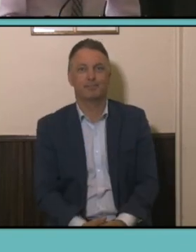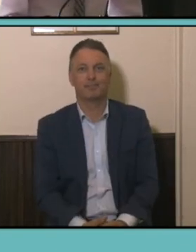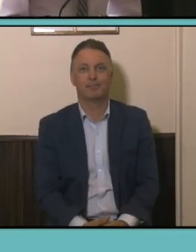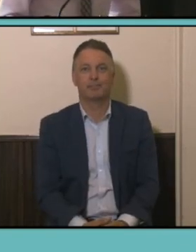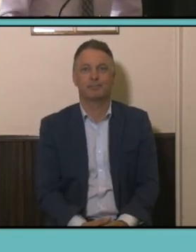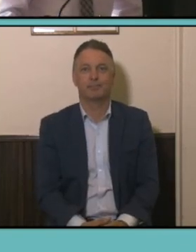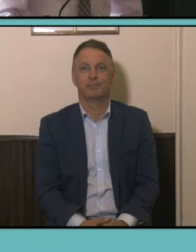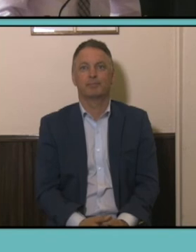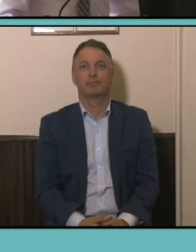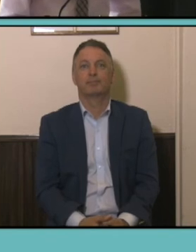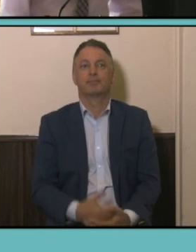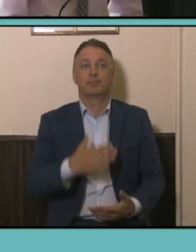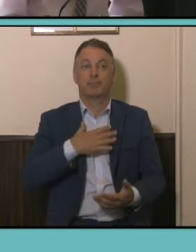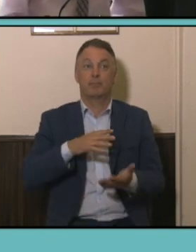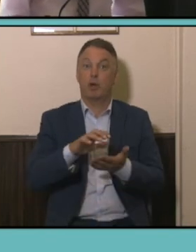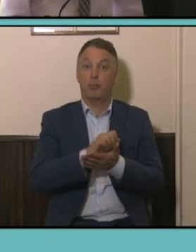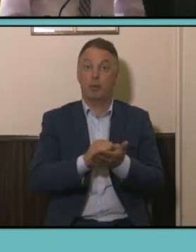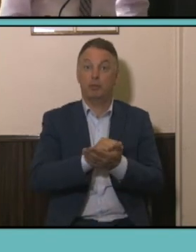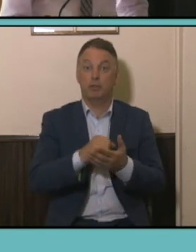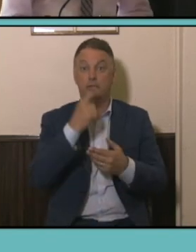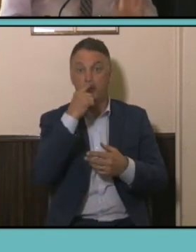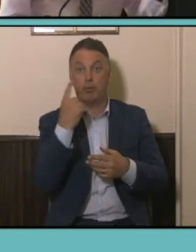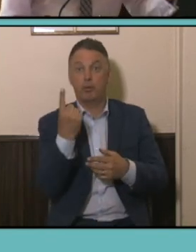apologies to those who are studying accounting that's just pure speculation.